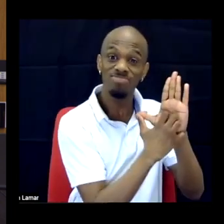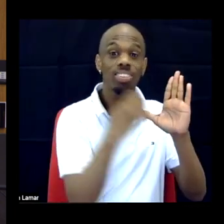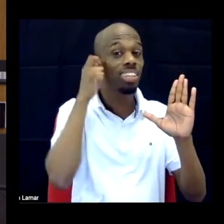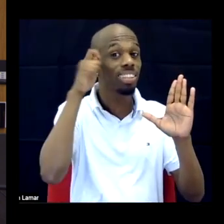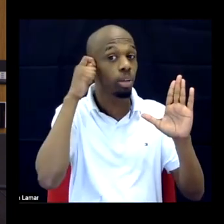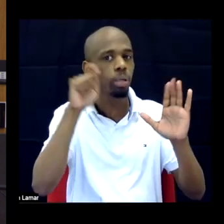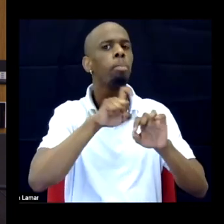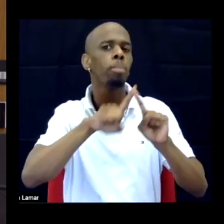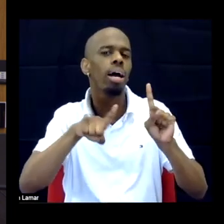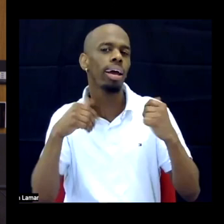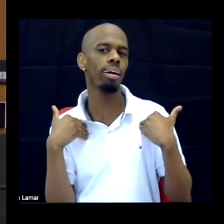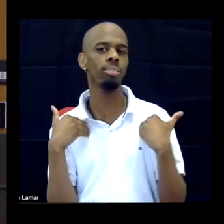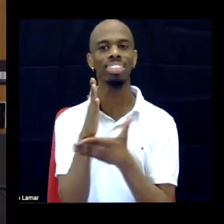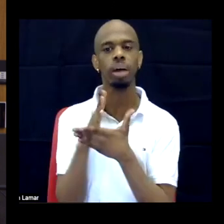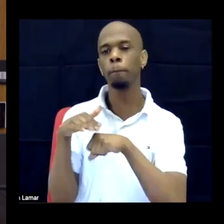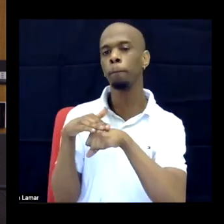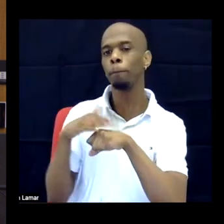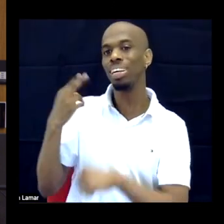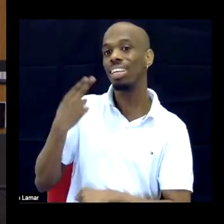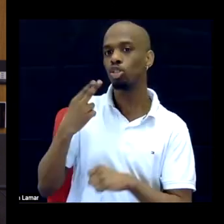So, yeah, that's how it came about.